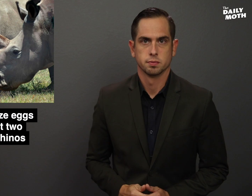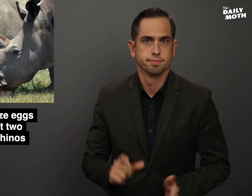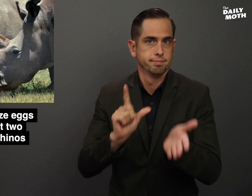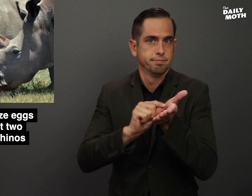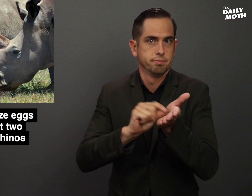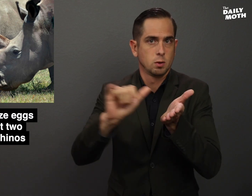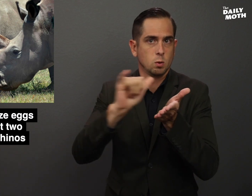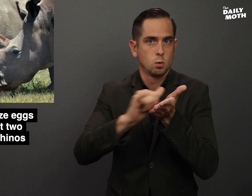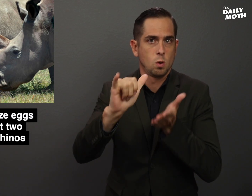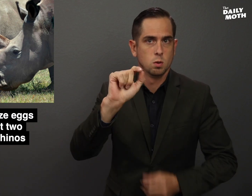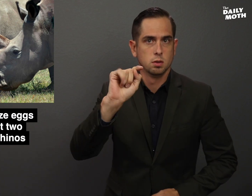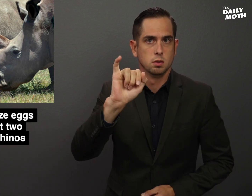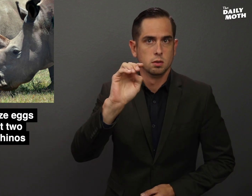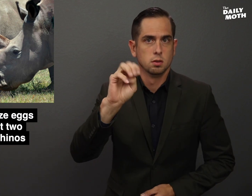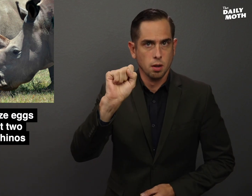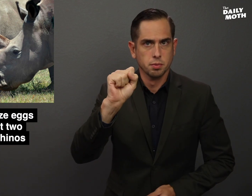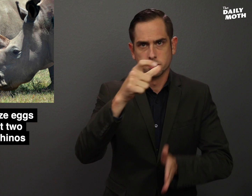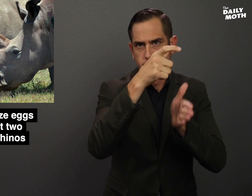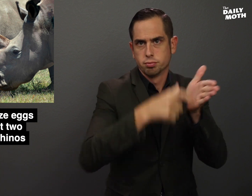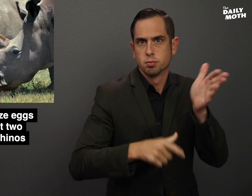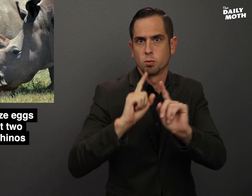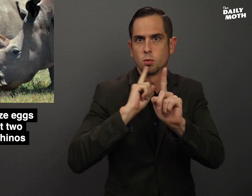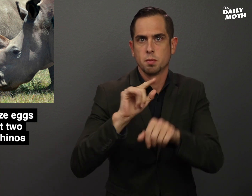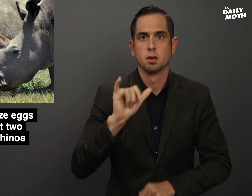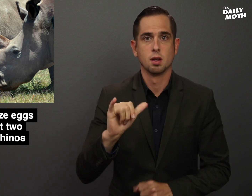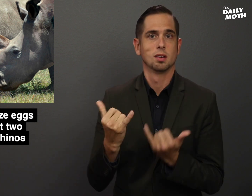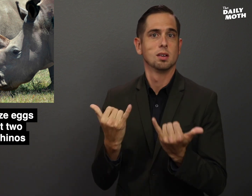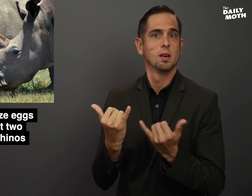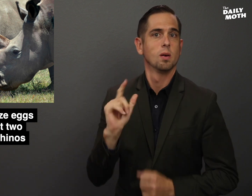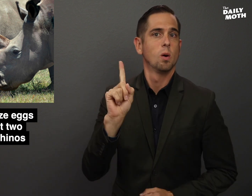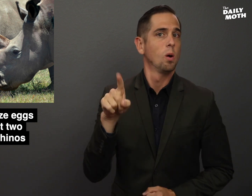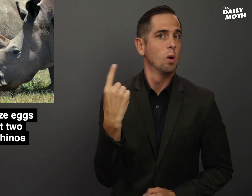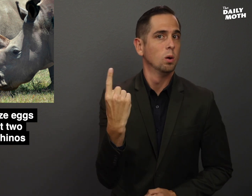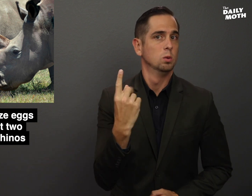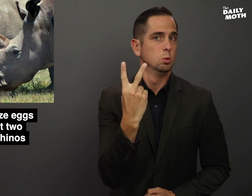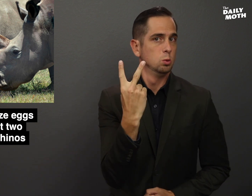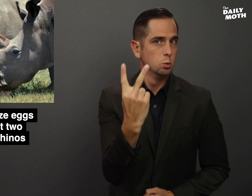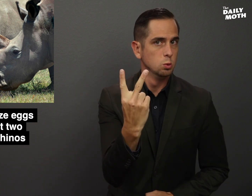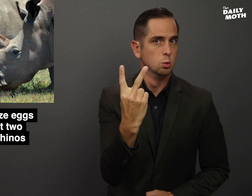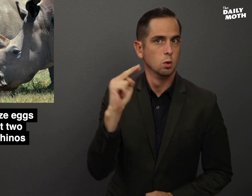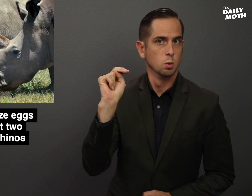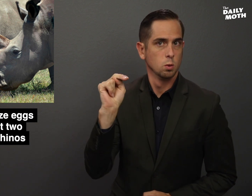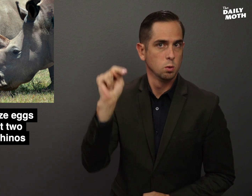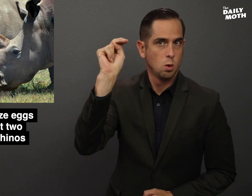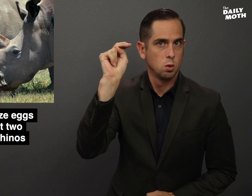The New York Times reported that there are only two northern